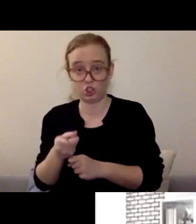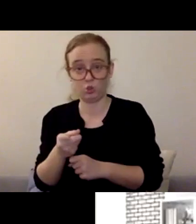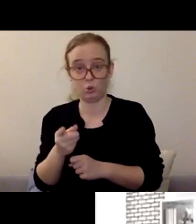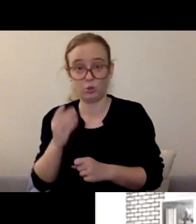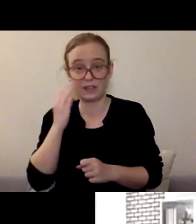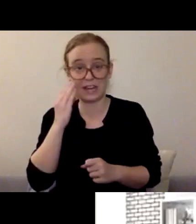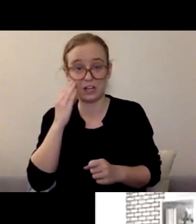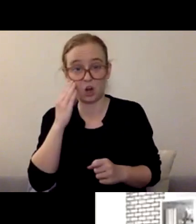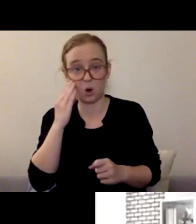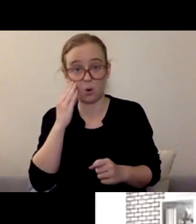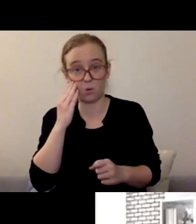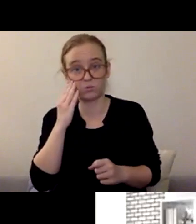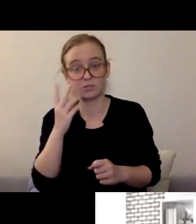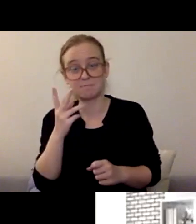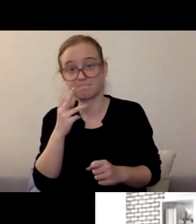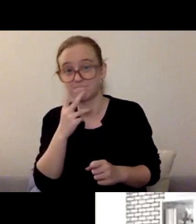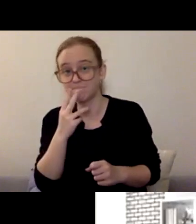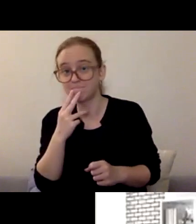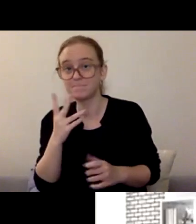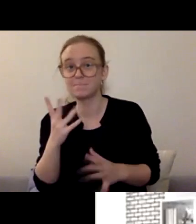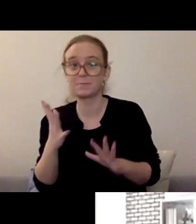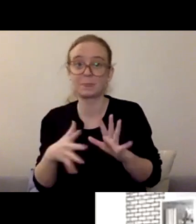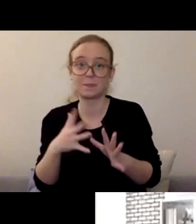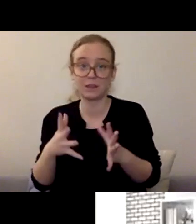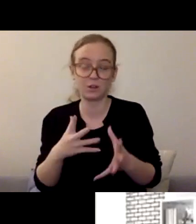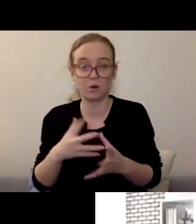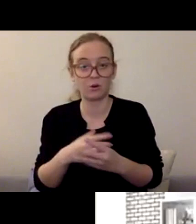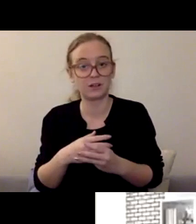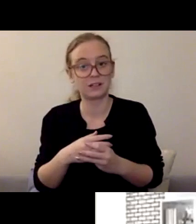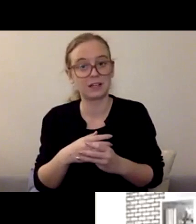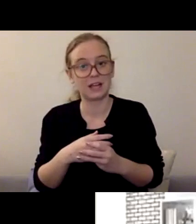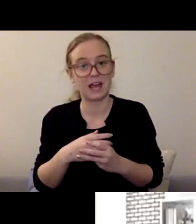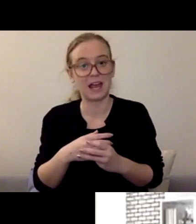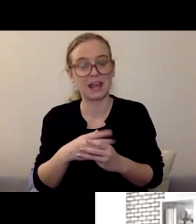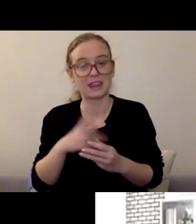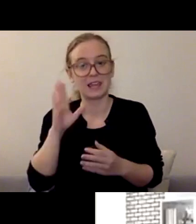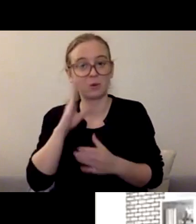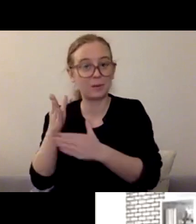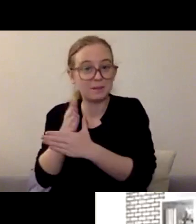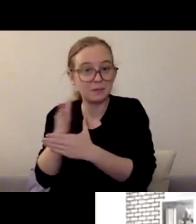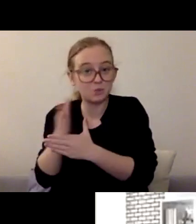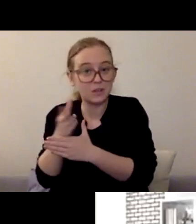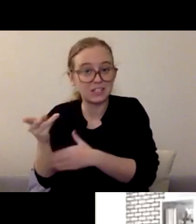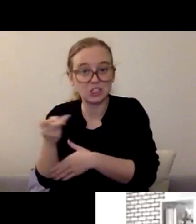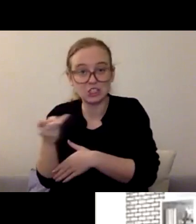that you can keep this between you. If necessary, would you just call and check in and have a conversation, have a Zoom meeting,